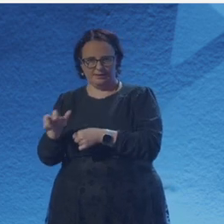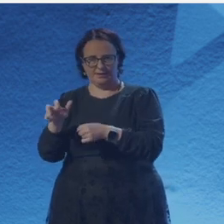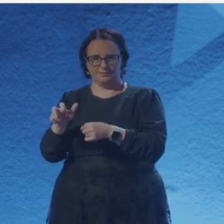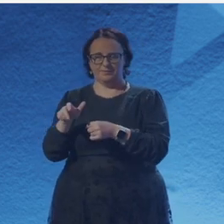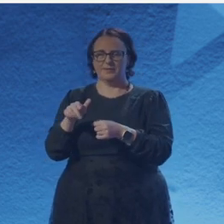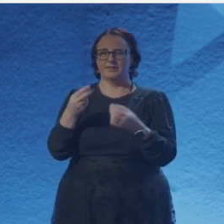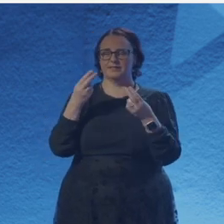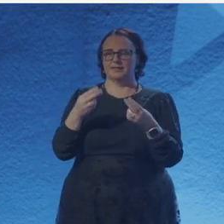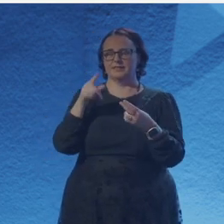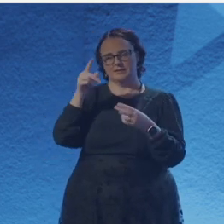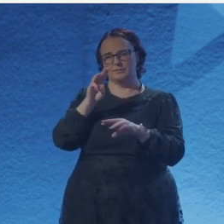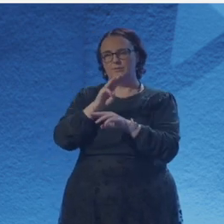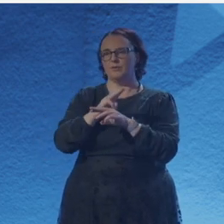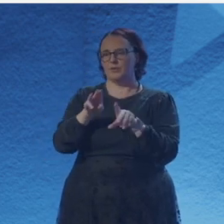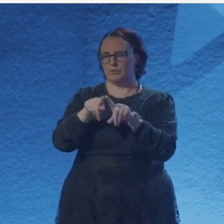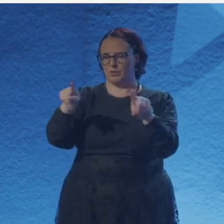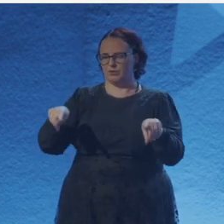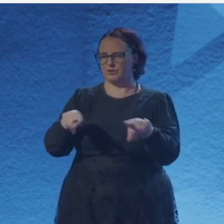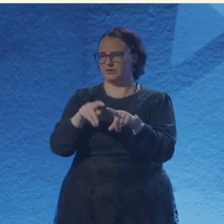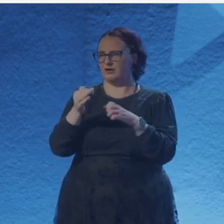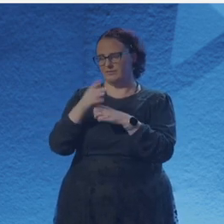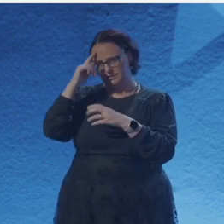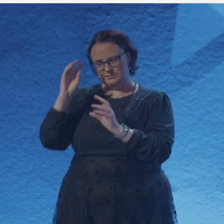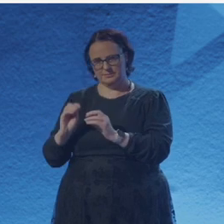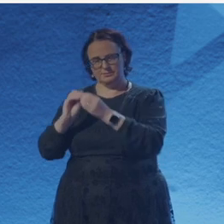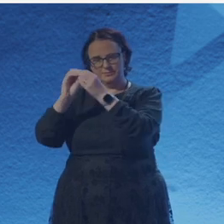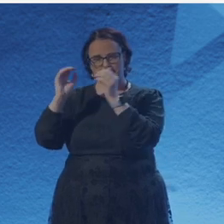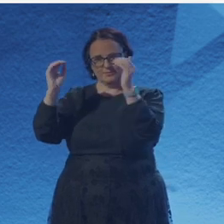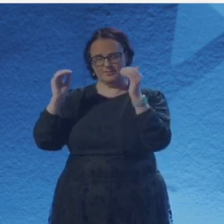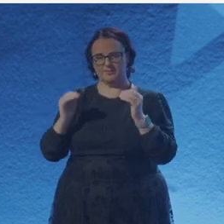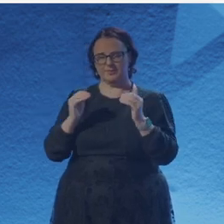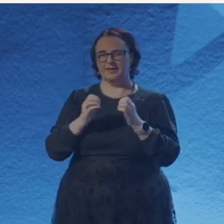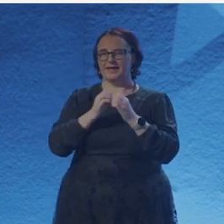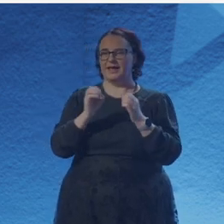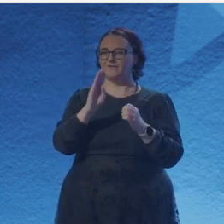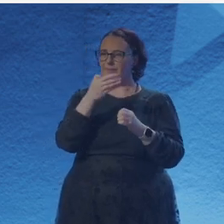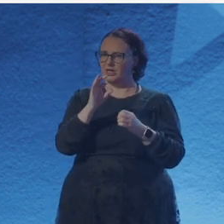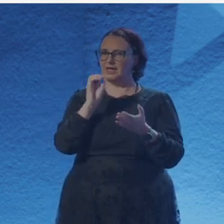than to cursor the darkness. When the mat’s away